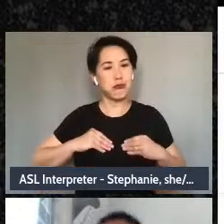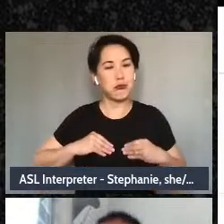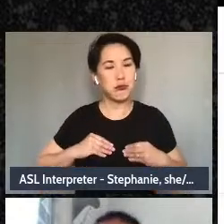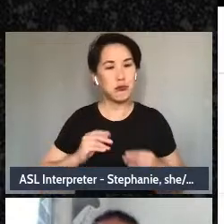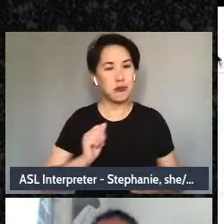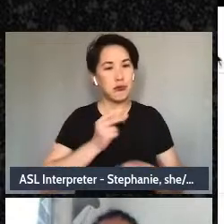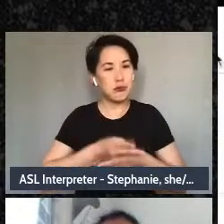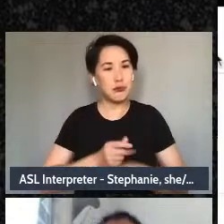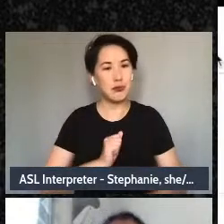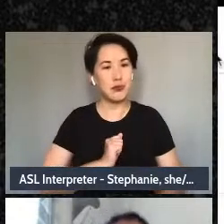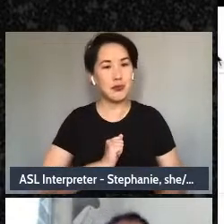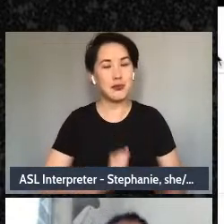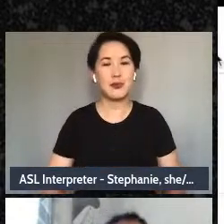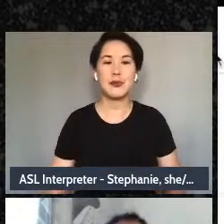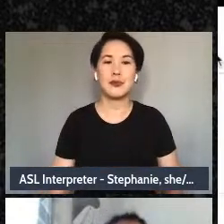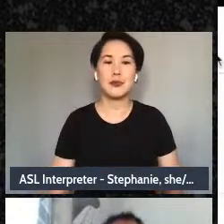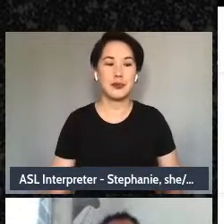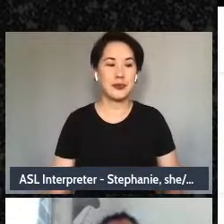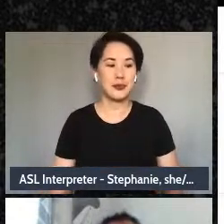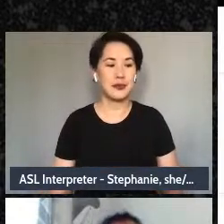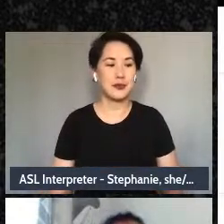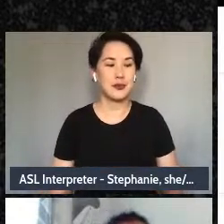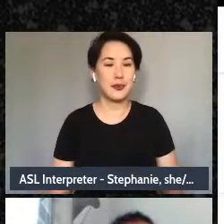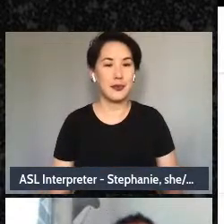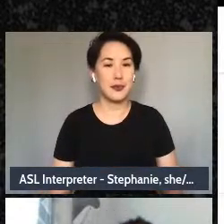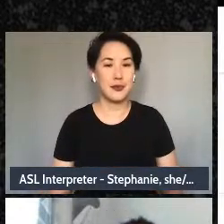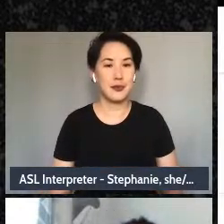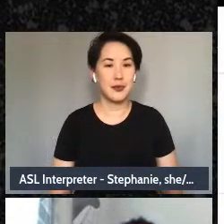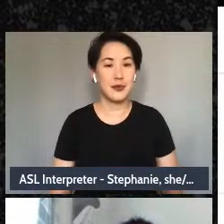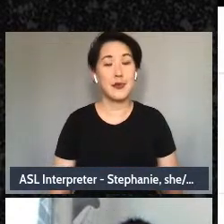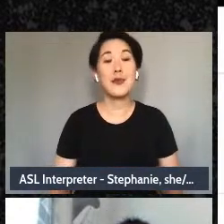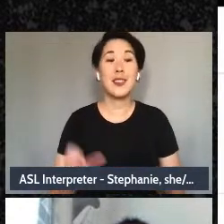So let's - we're going to take a look at a character whose name is Mary and